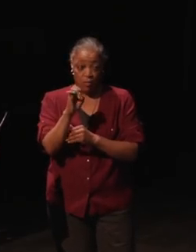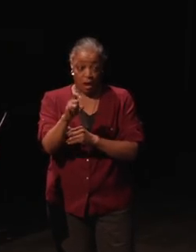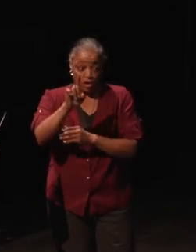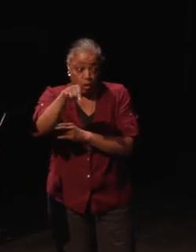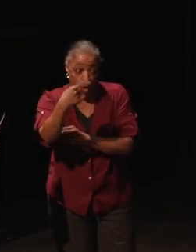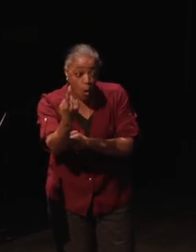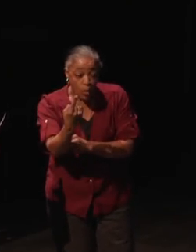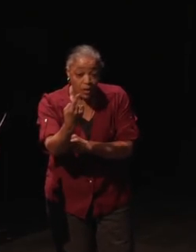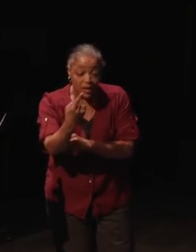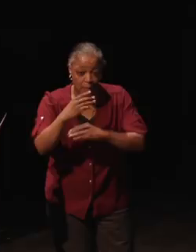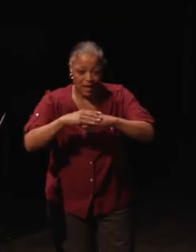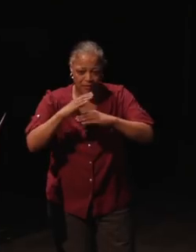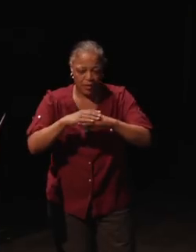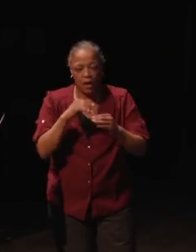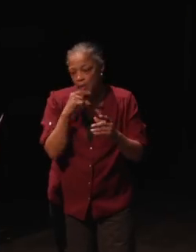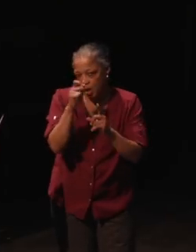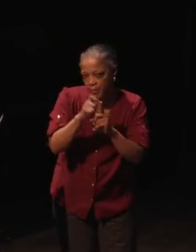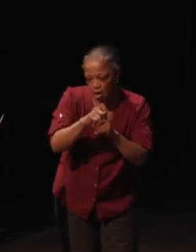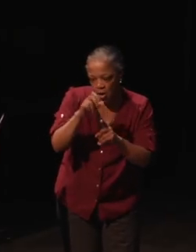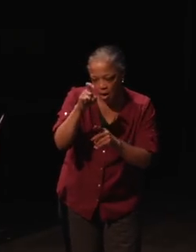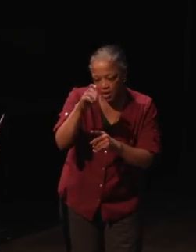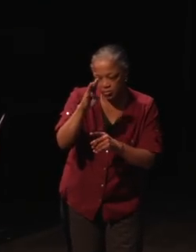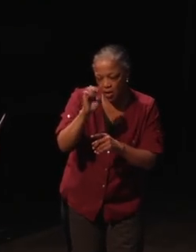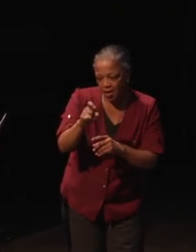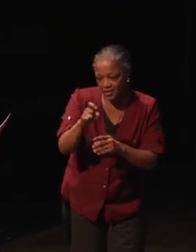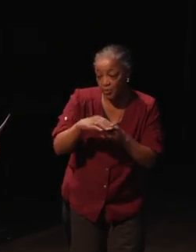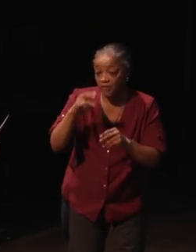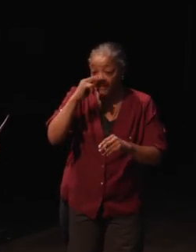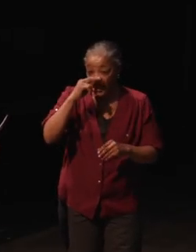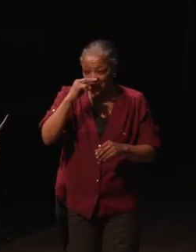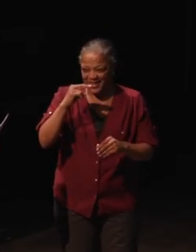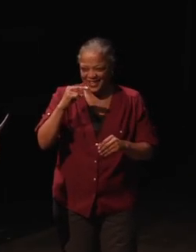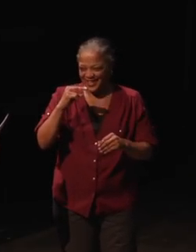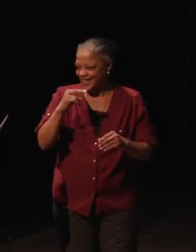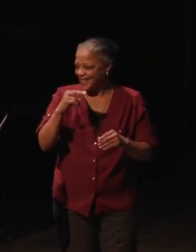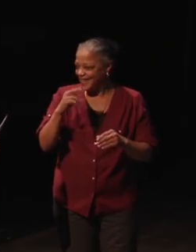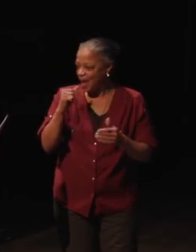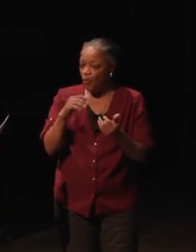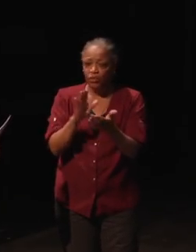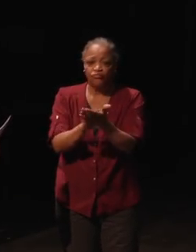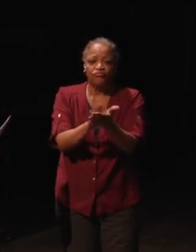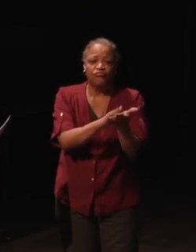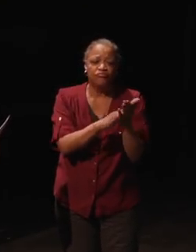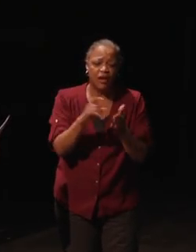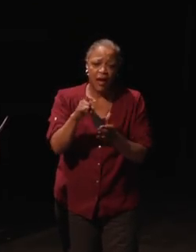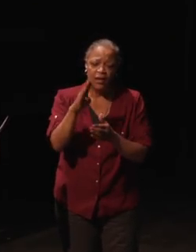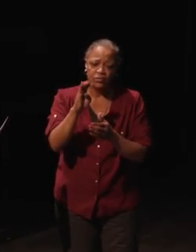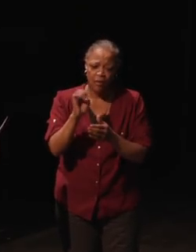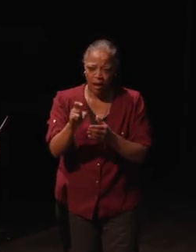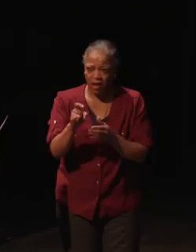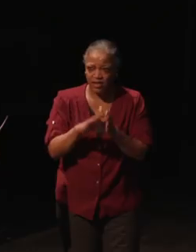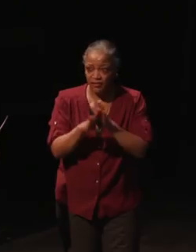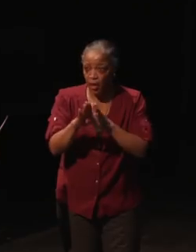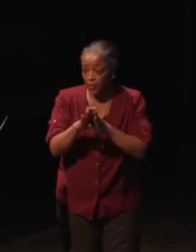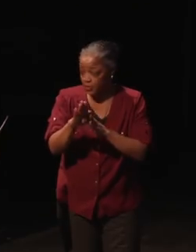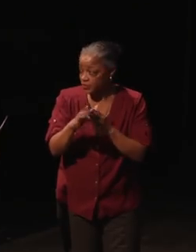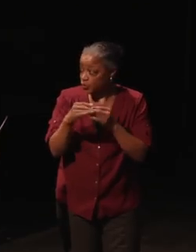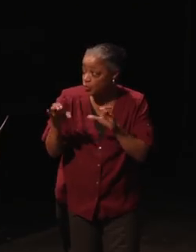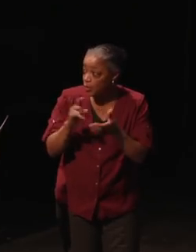for example, and I'm not picking on Xbox, but the funny thing is that I want to applaud Xbox, the Xbox developers for doing what they did because